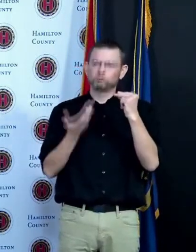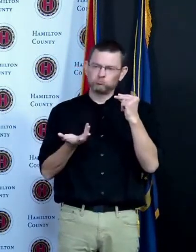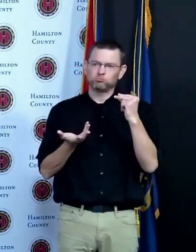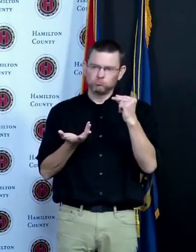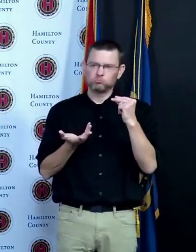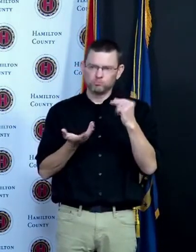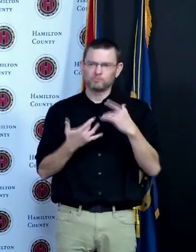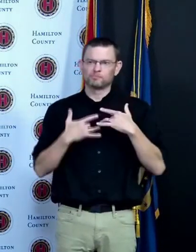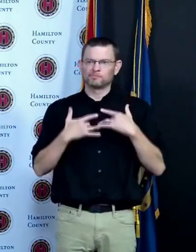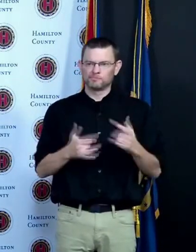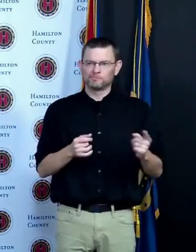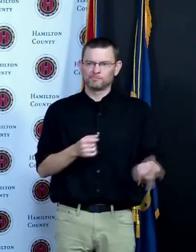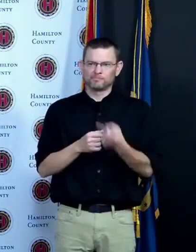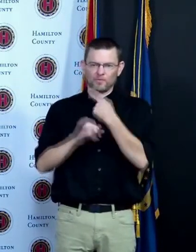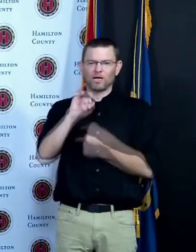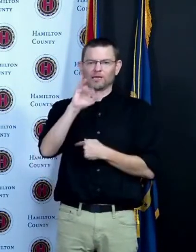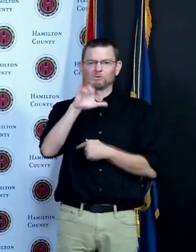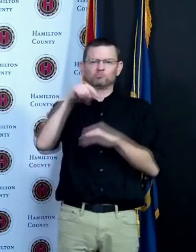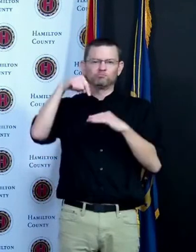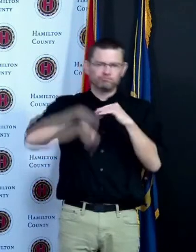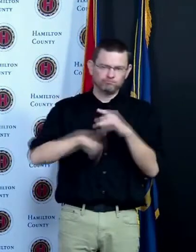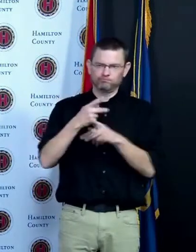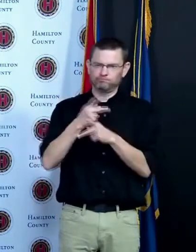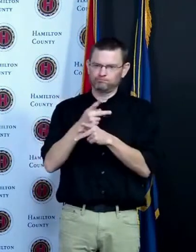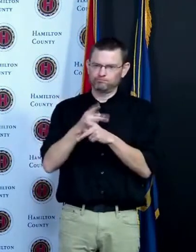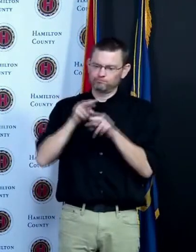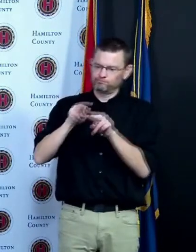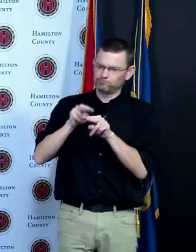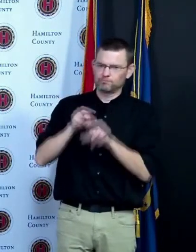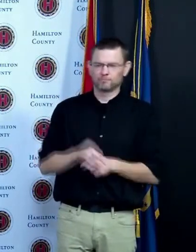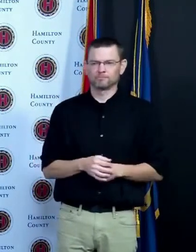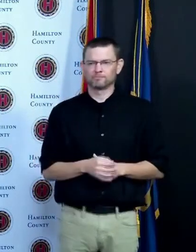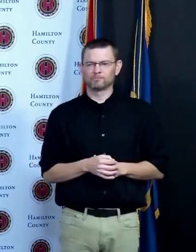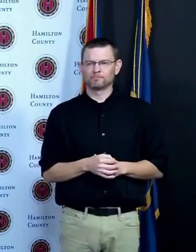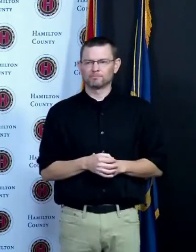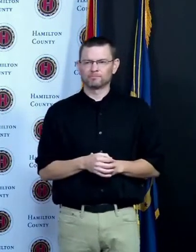the CDC though does not want us to go backwards they are being very cautious with the science now